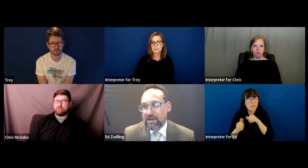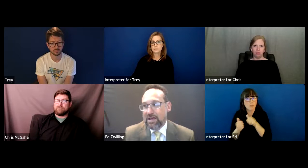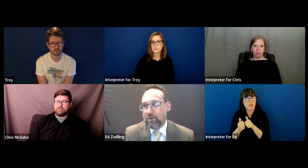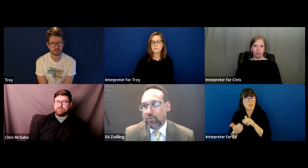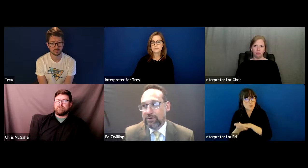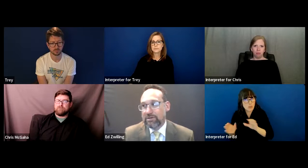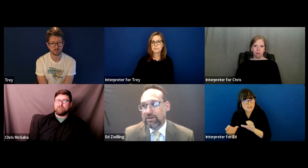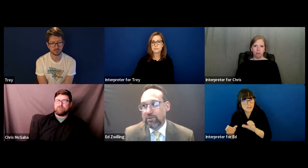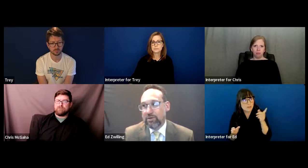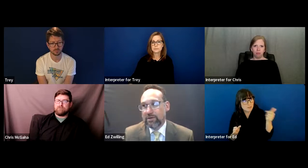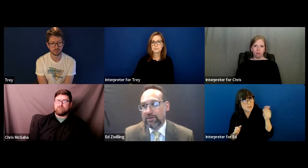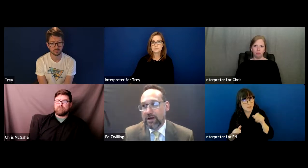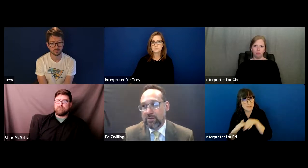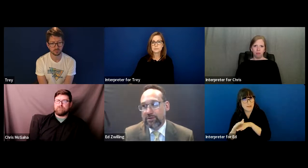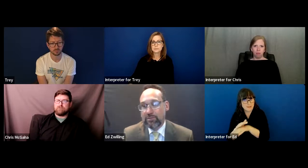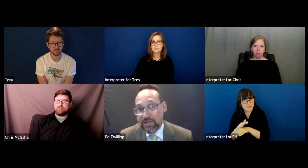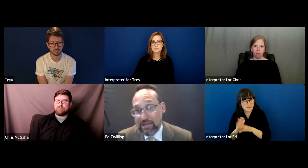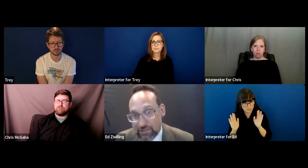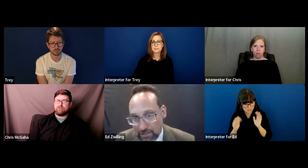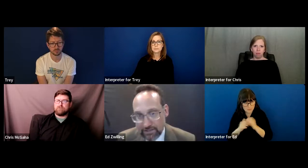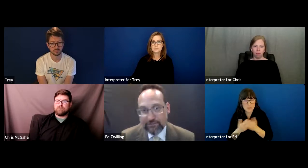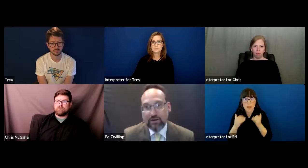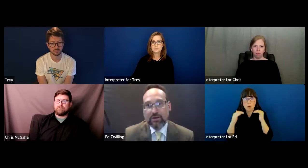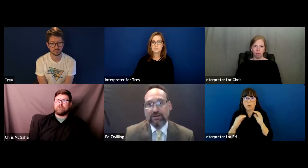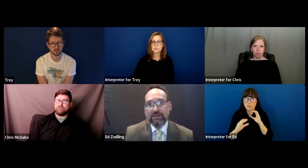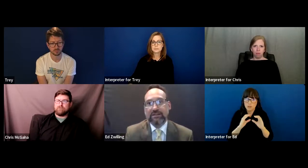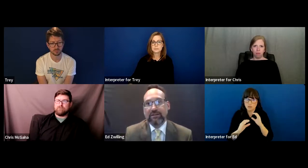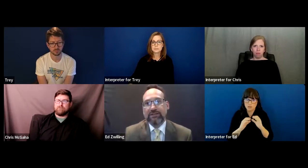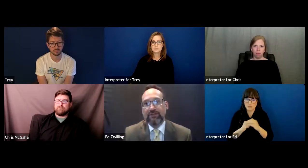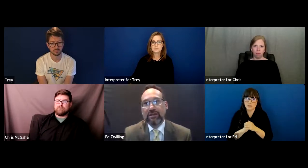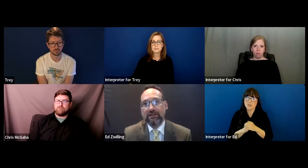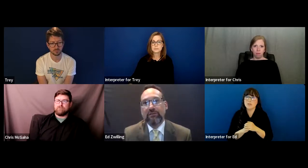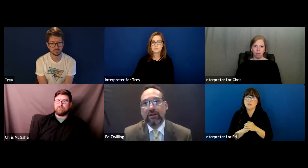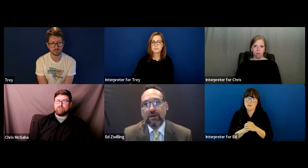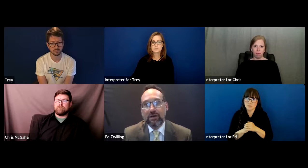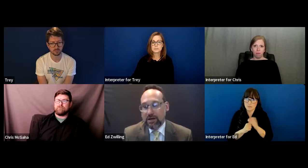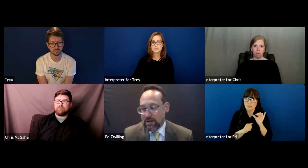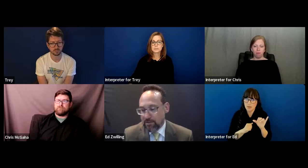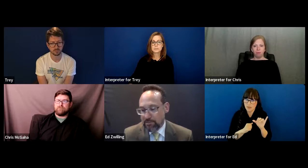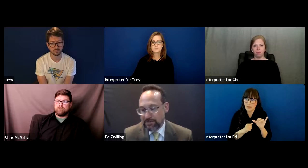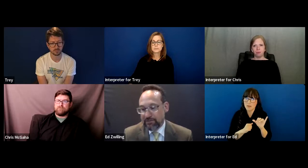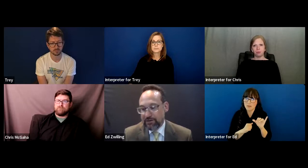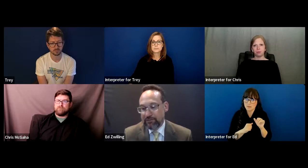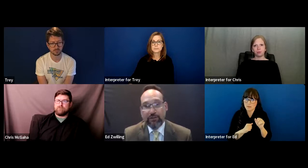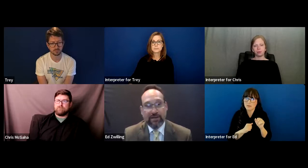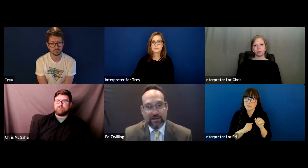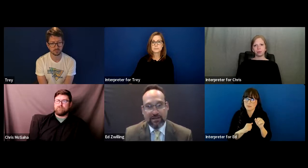When you're dealing with communication, it's a very different thing.